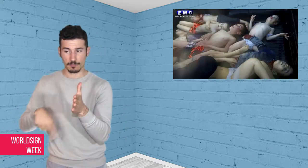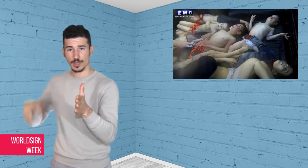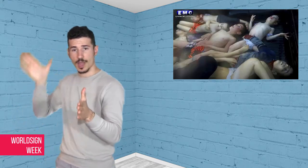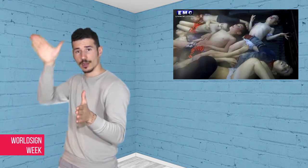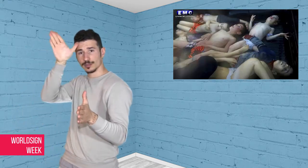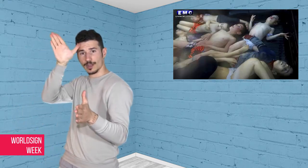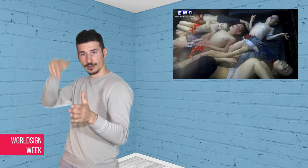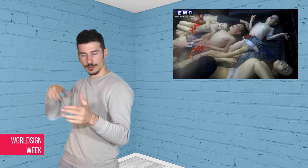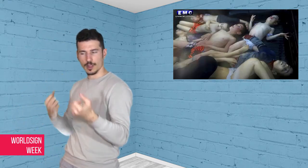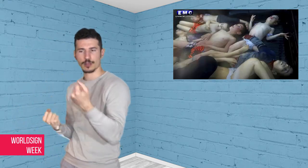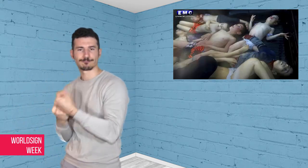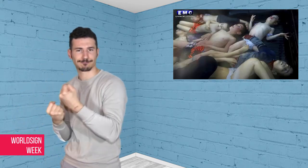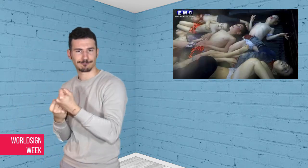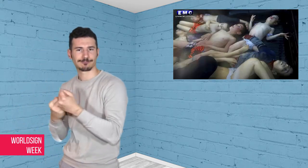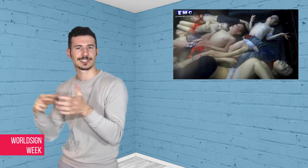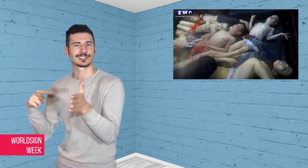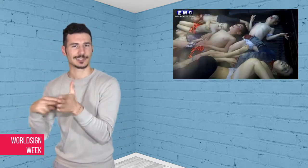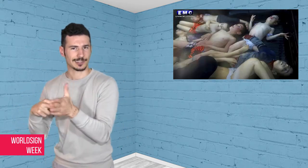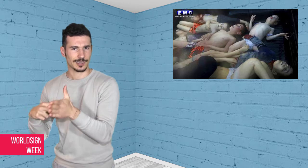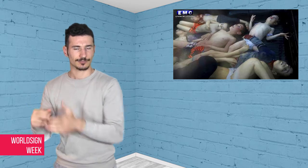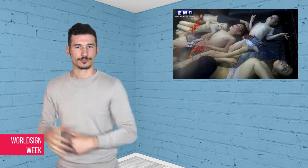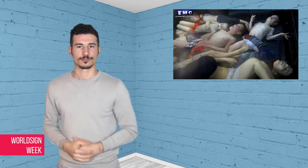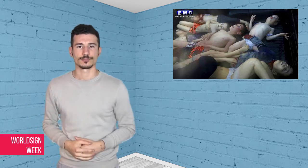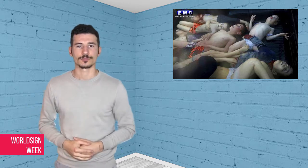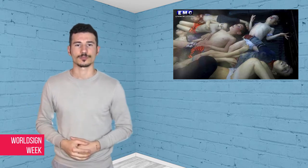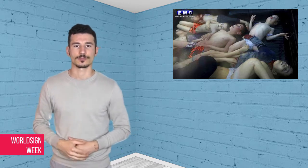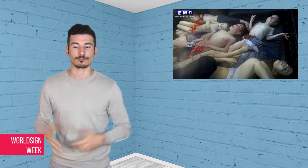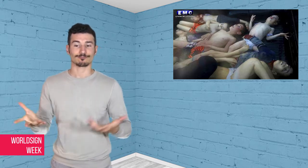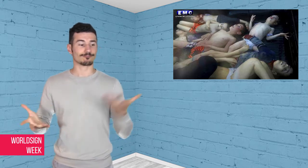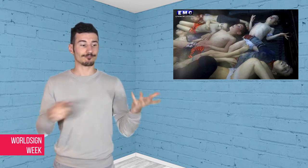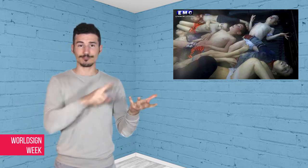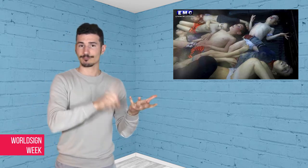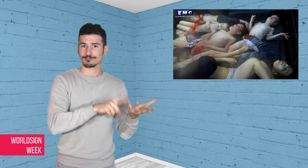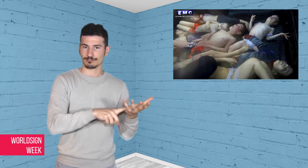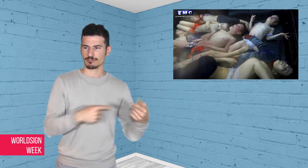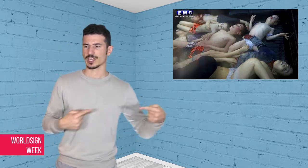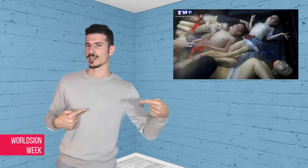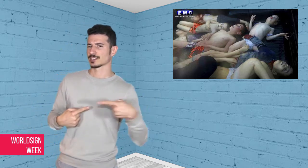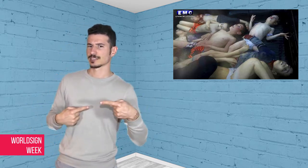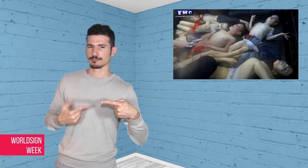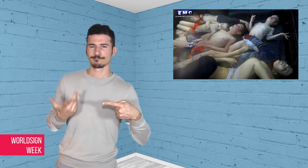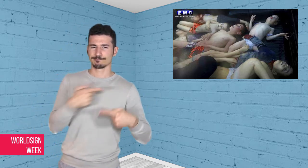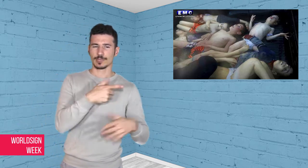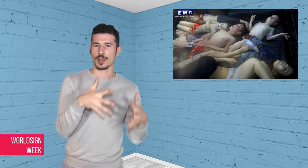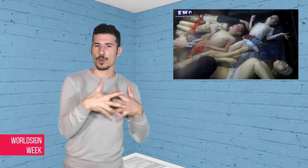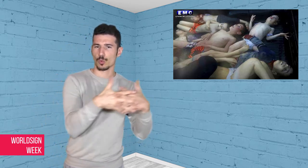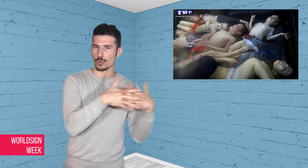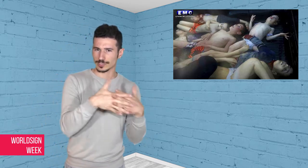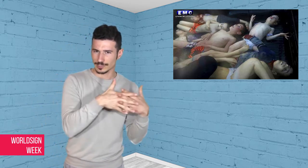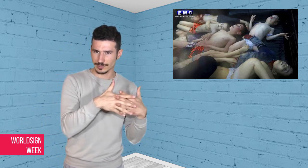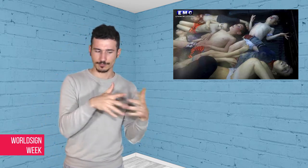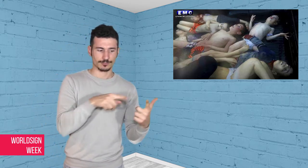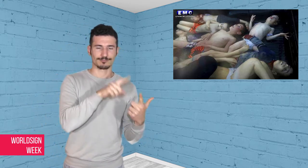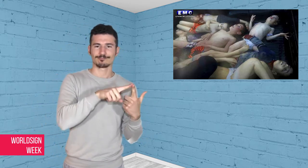them. On the other side, the rebels are backed up by strong nations including